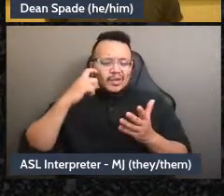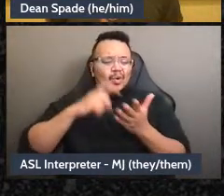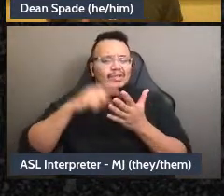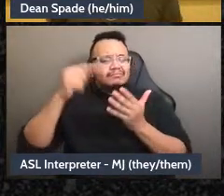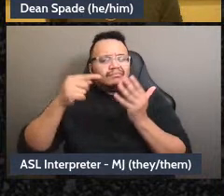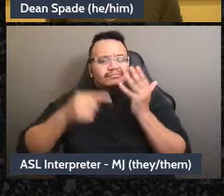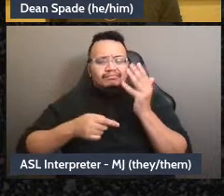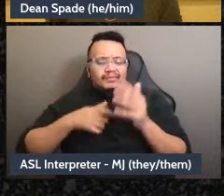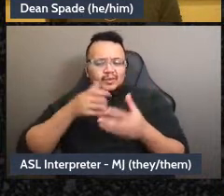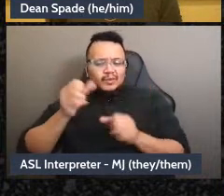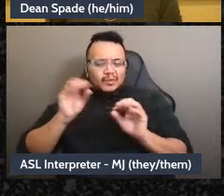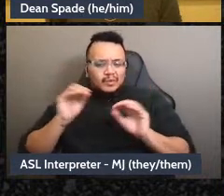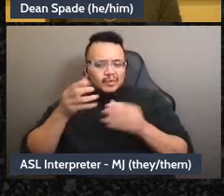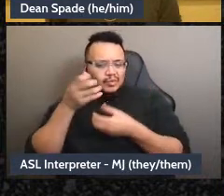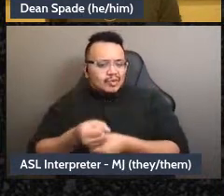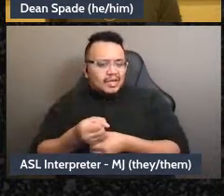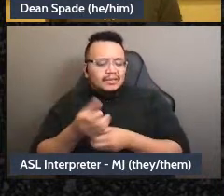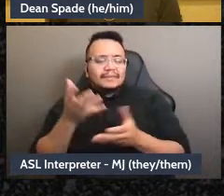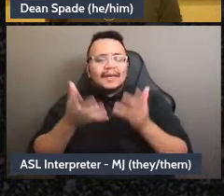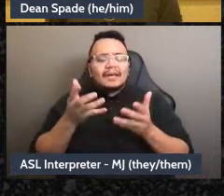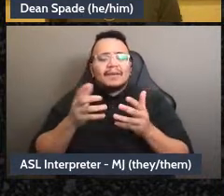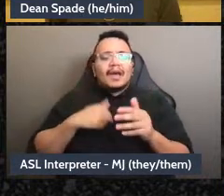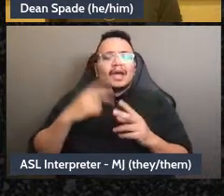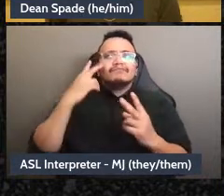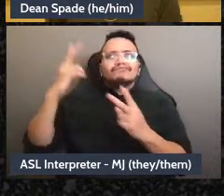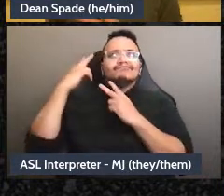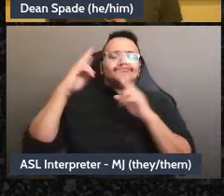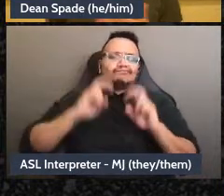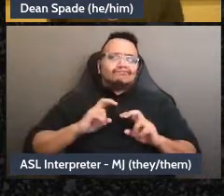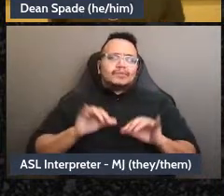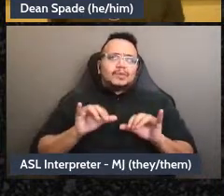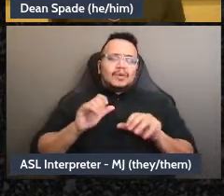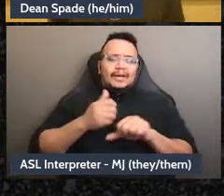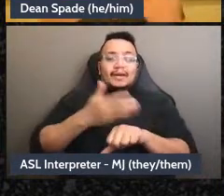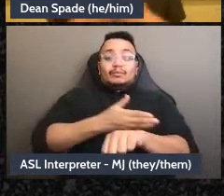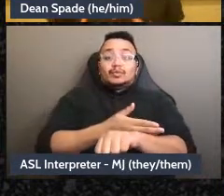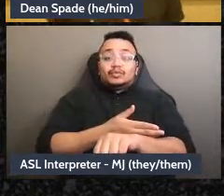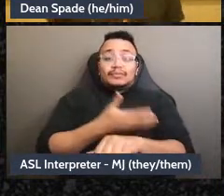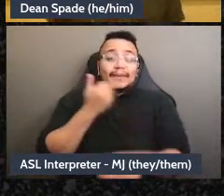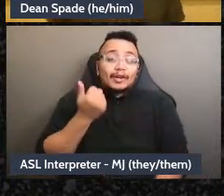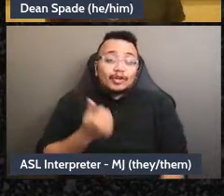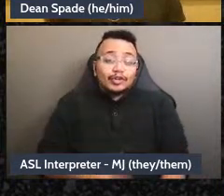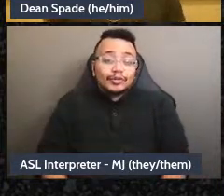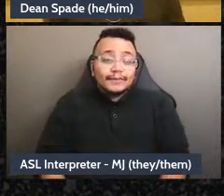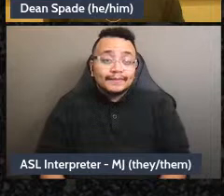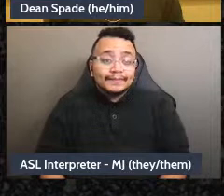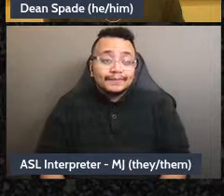deeply about past experiences that am I able to let in new data too, about whether people are